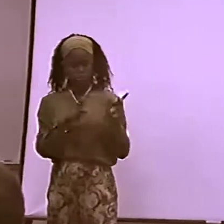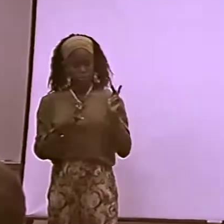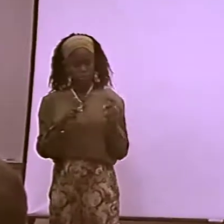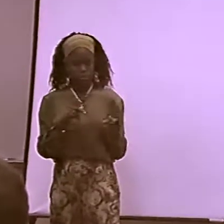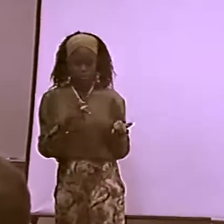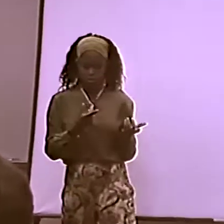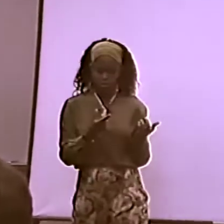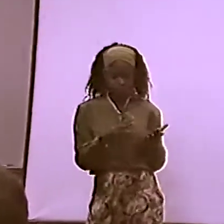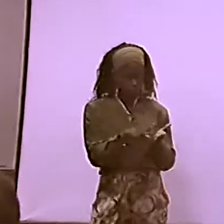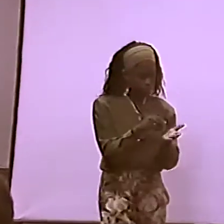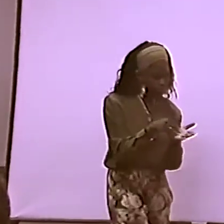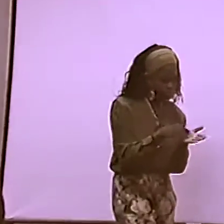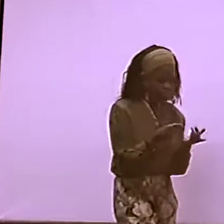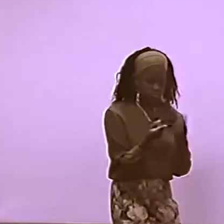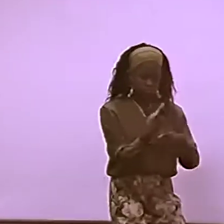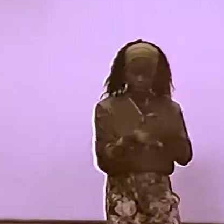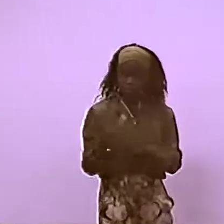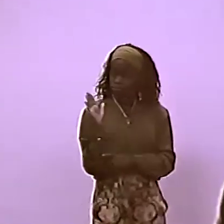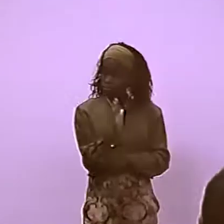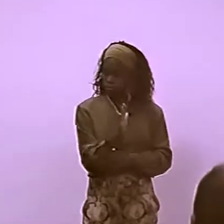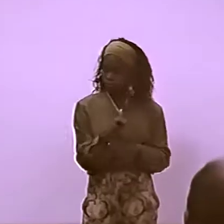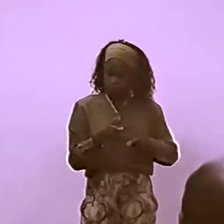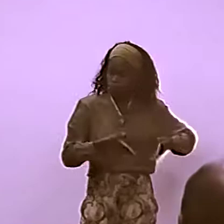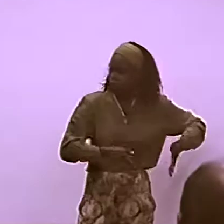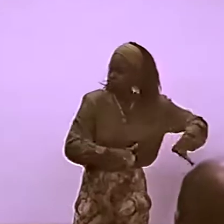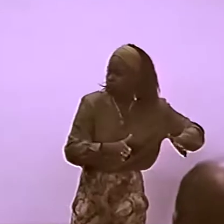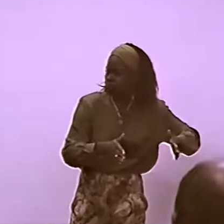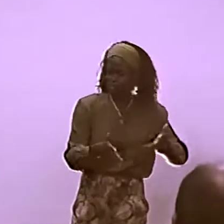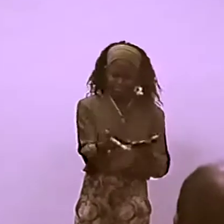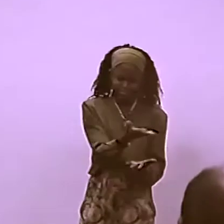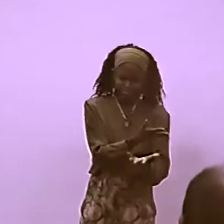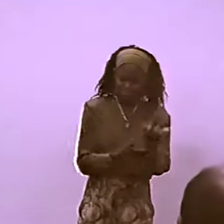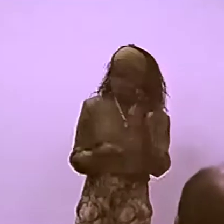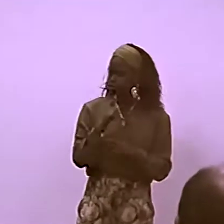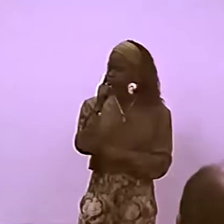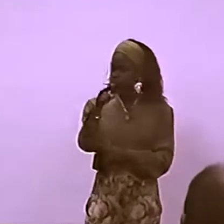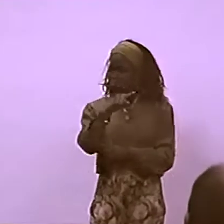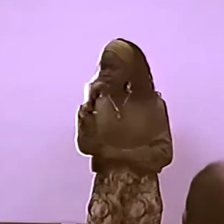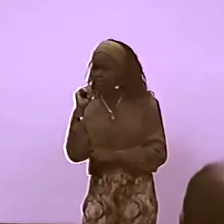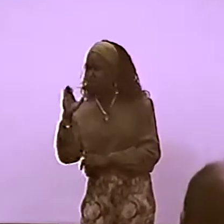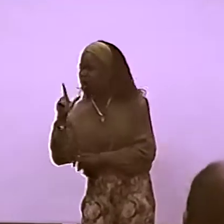WHO...LEARNED SIGN LANGUAGE FROM THE STREET,